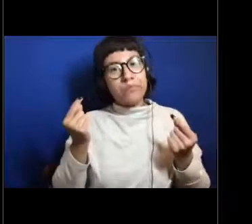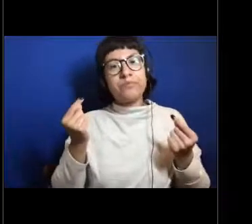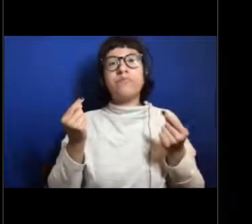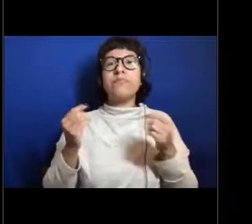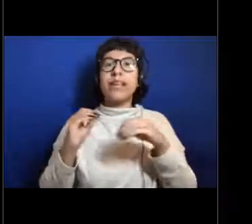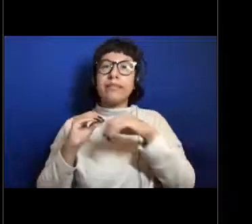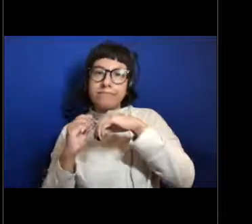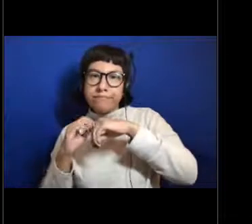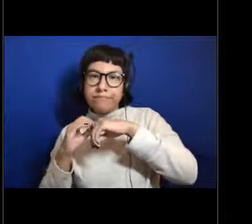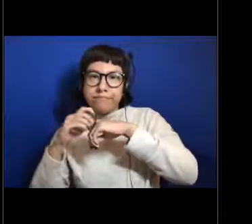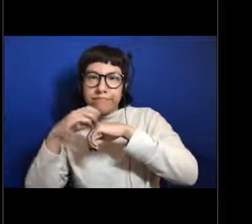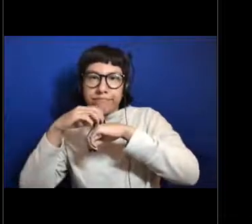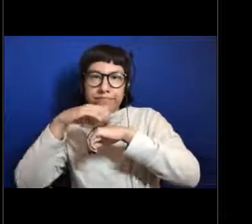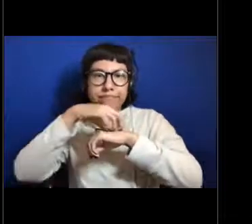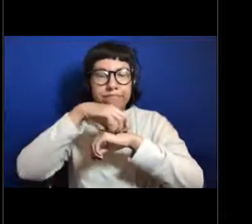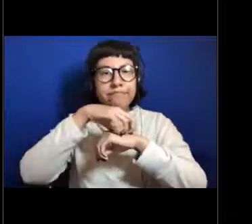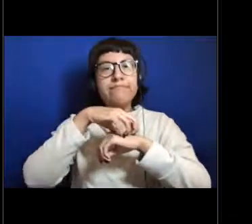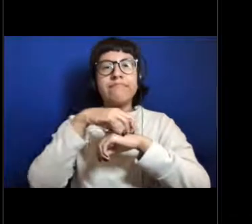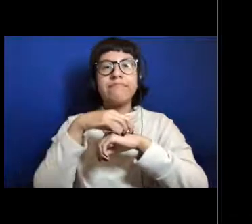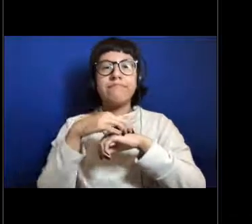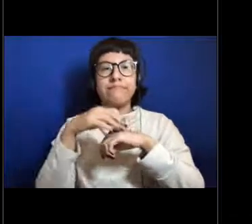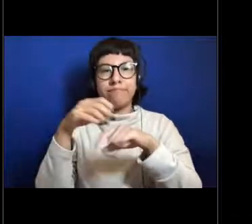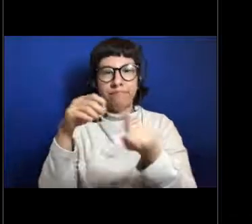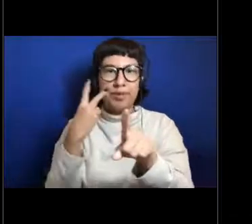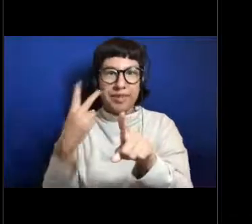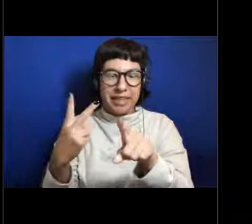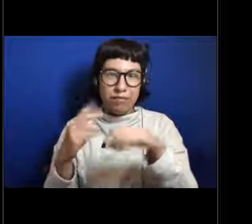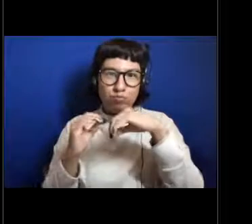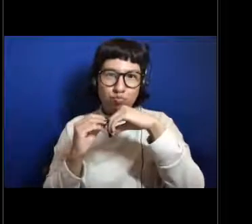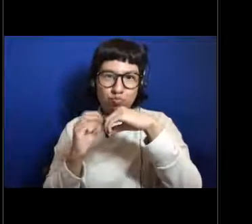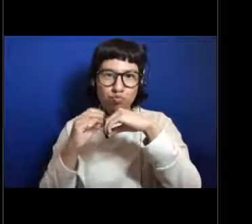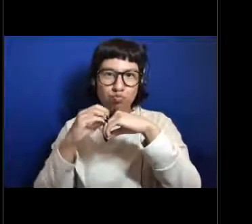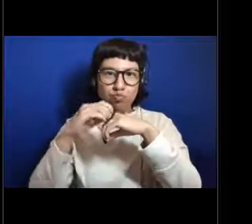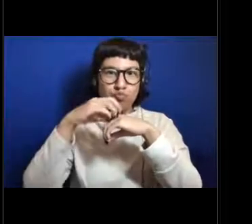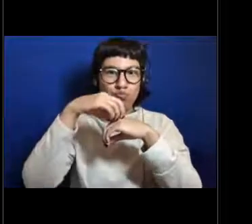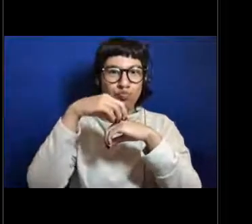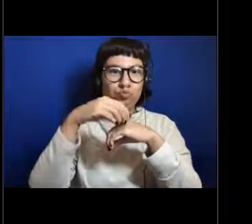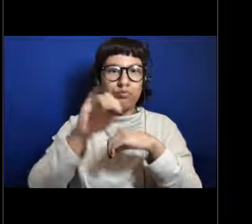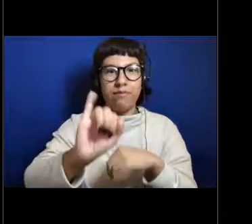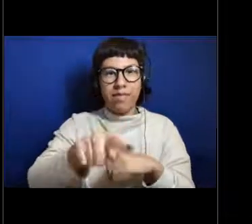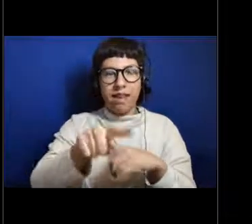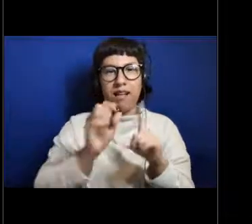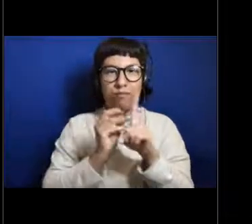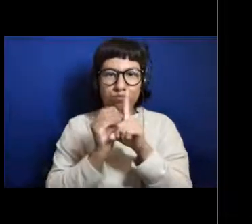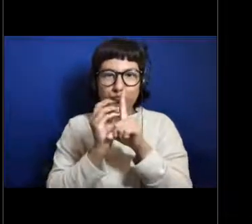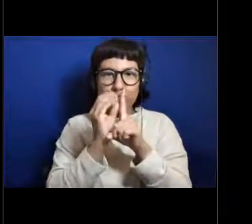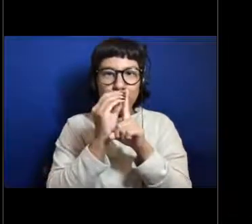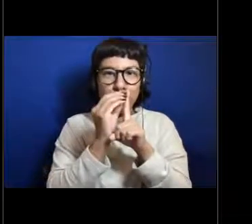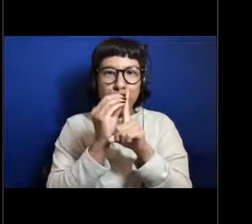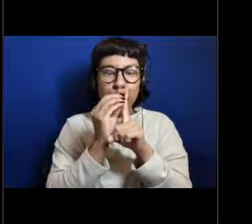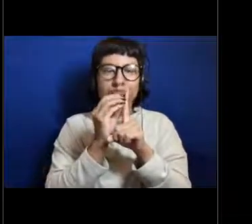to a small coral polyp, which is an individual, like one of these here and they'll just go